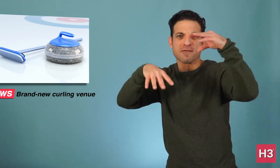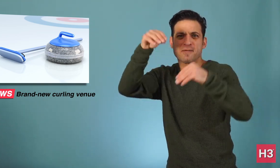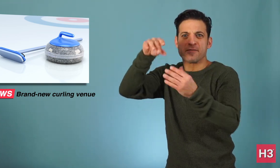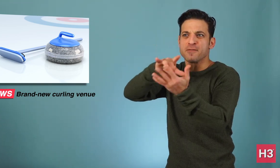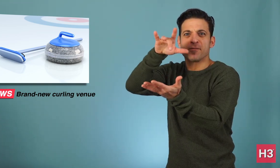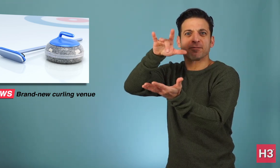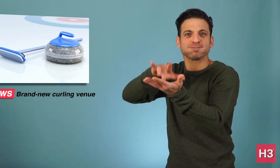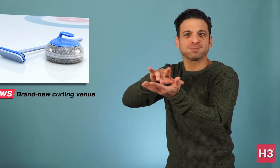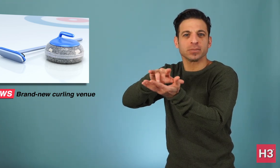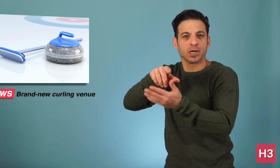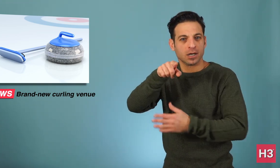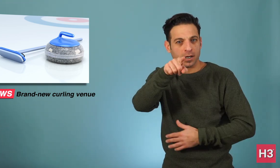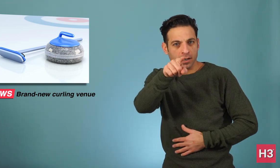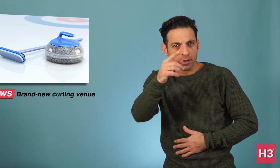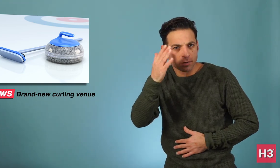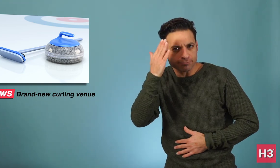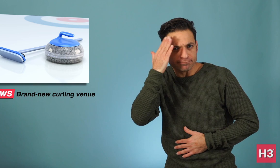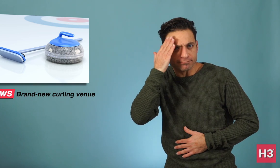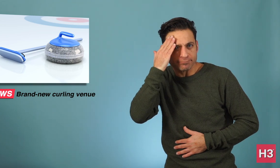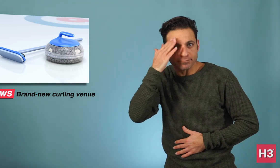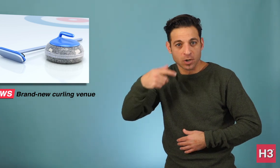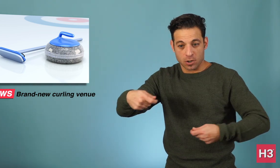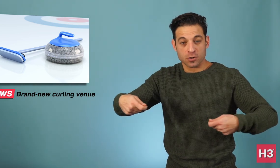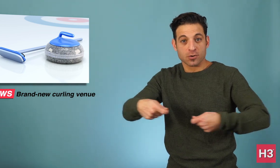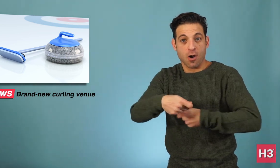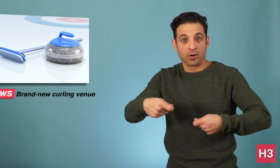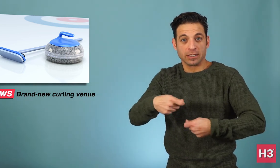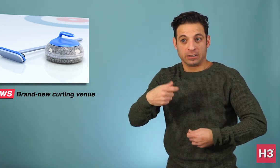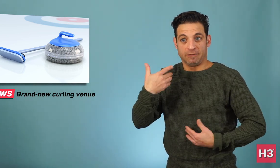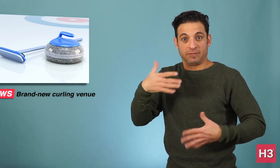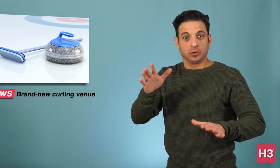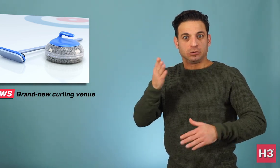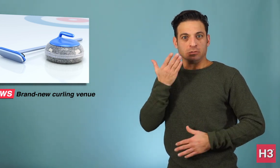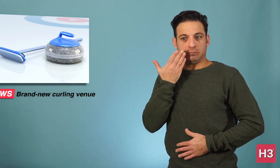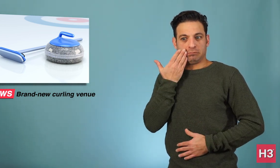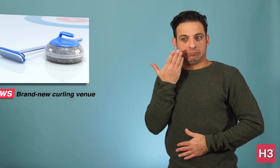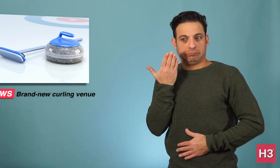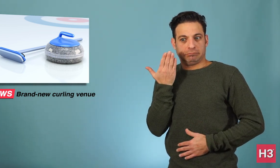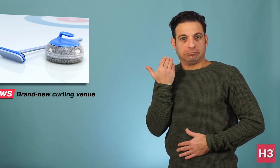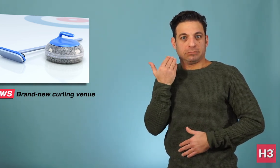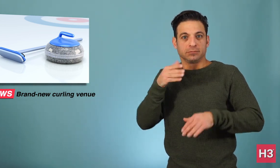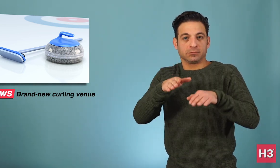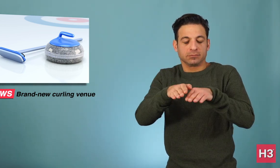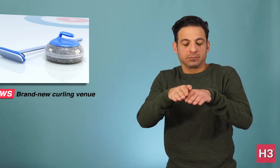winding and hilly. The construction of the